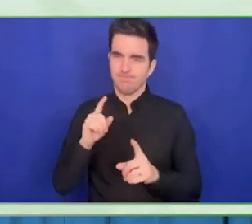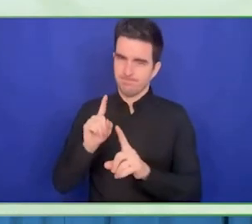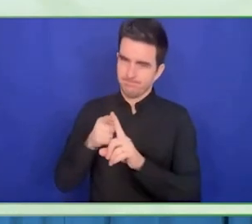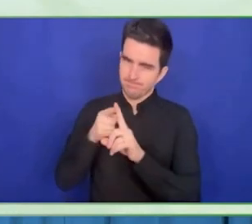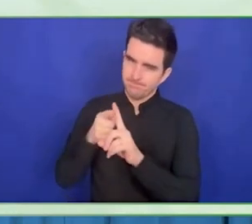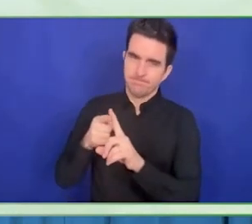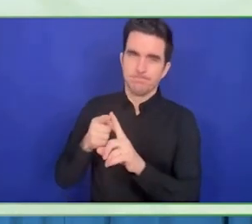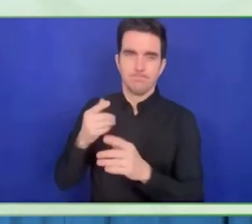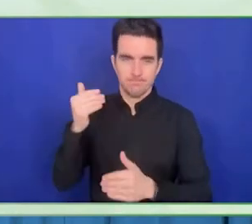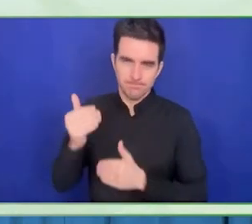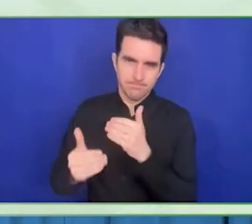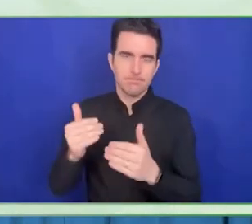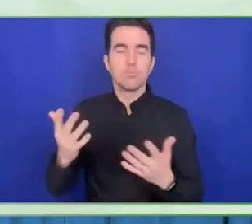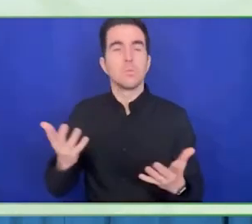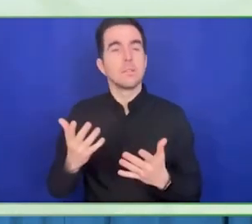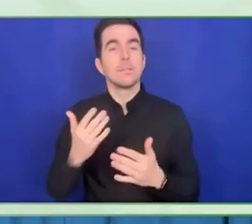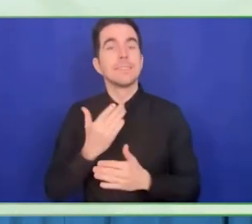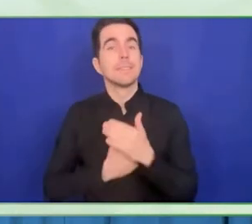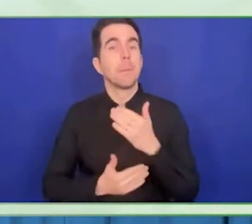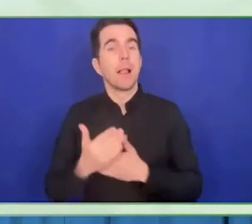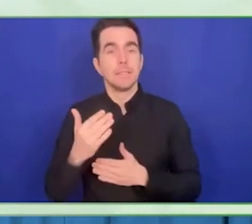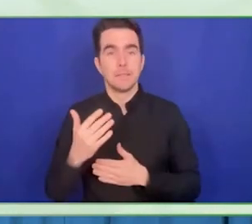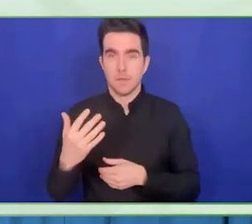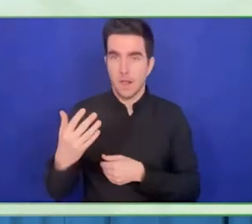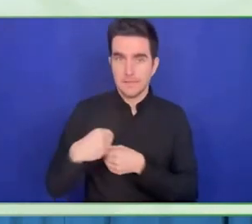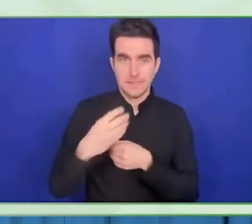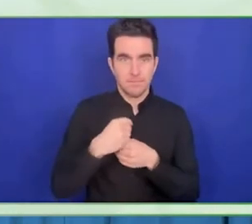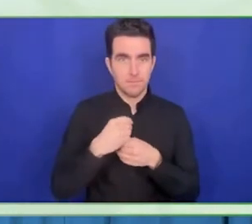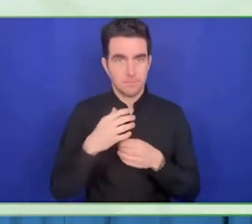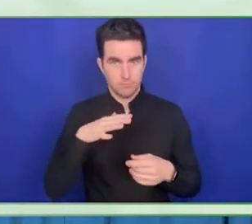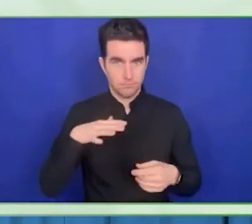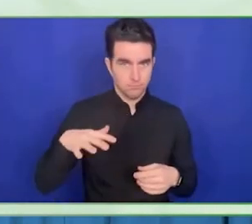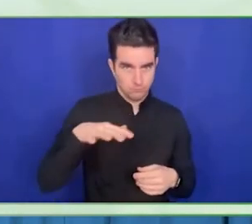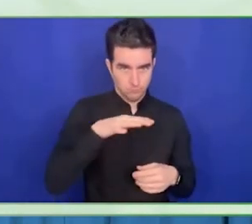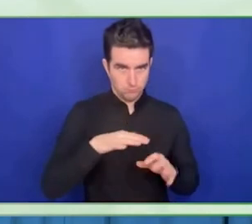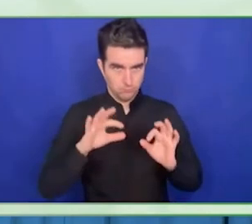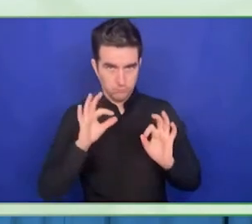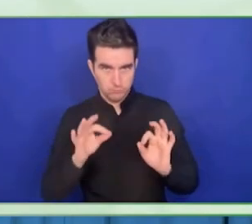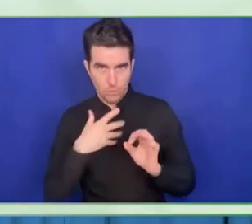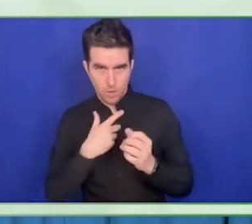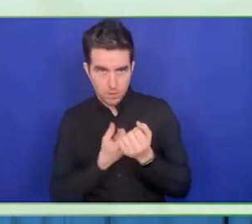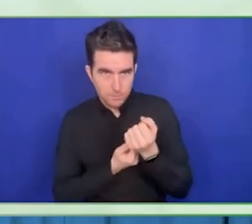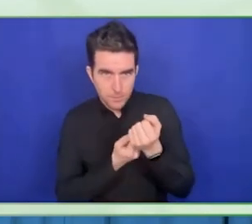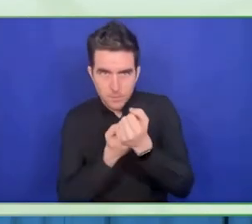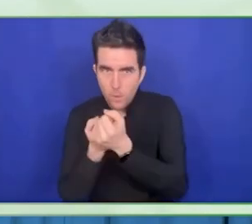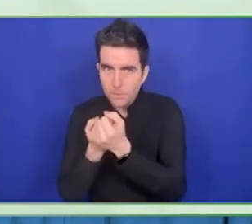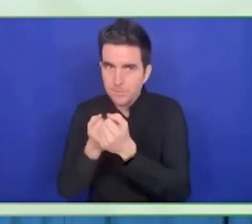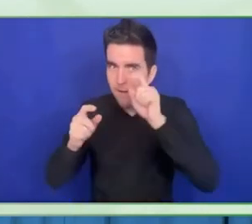So we do have a domestic disability inclusion program but today I'm focusing on international programs only.